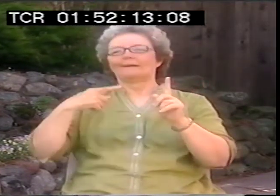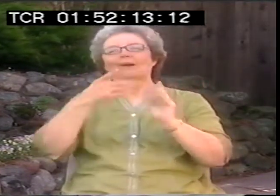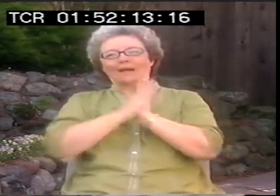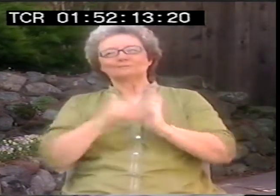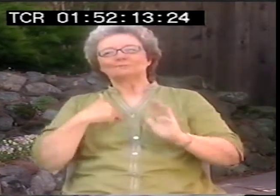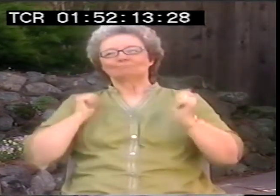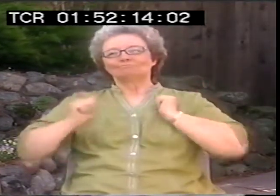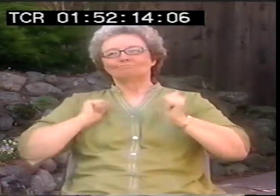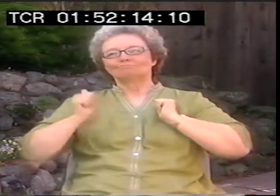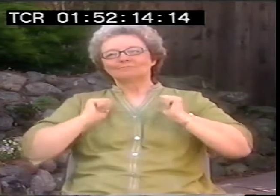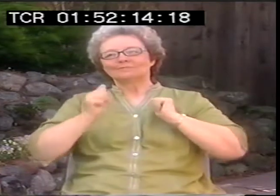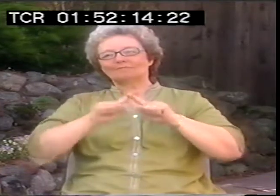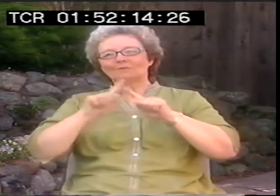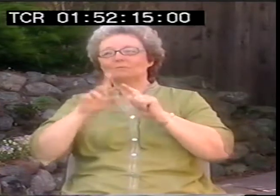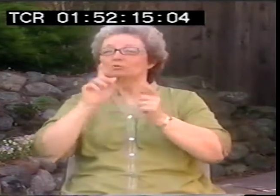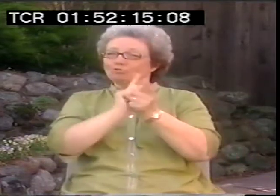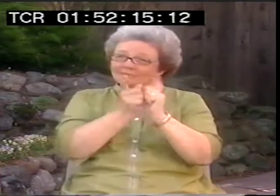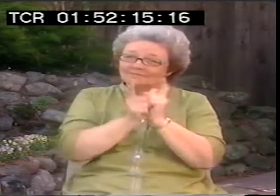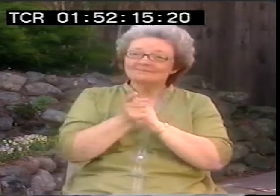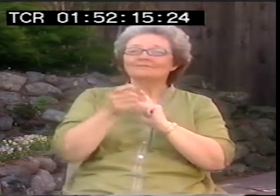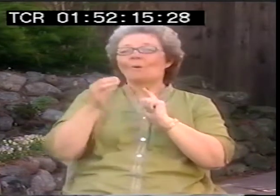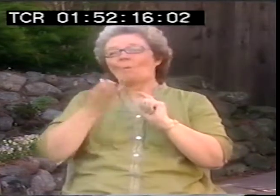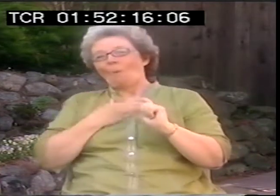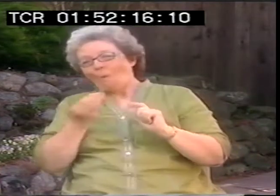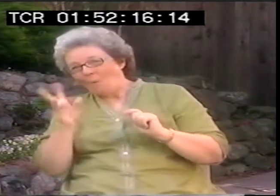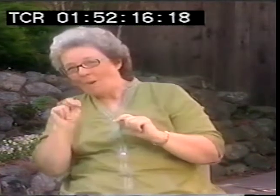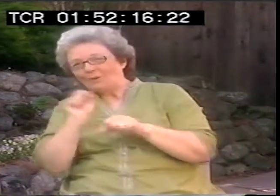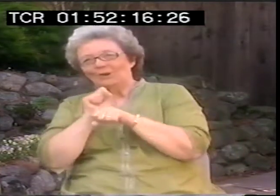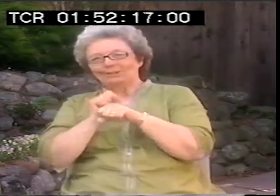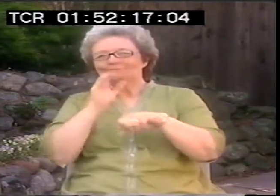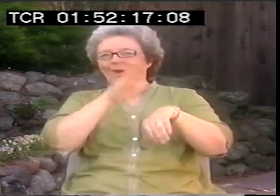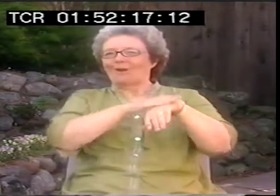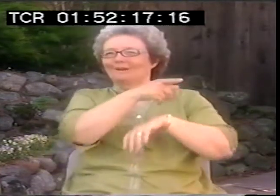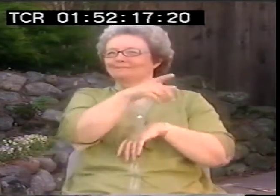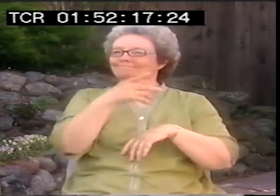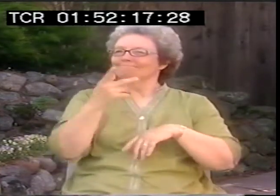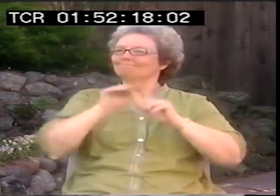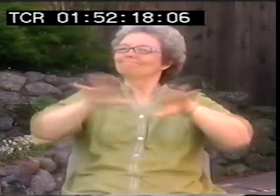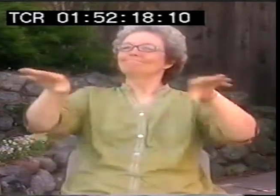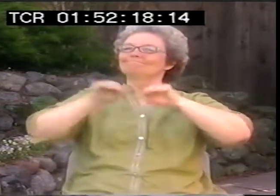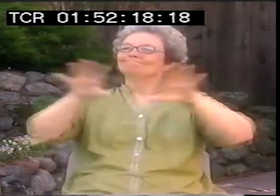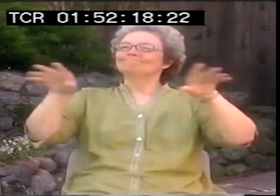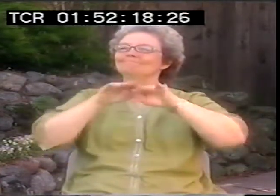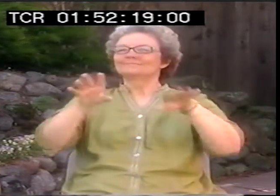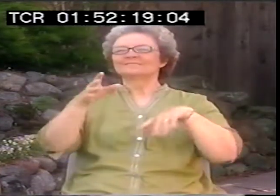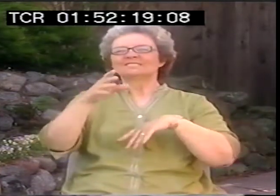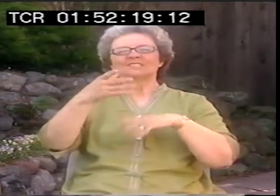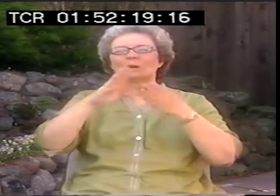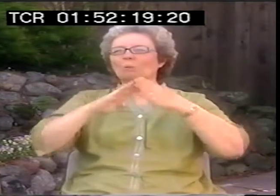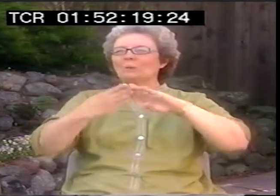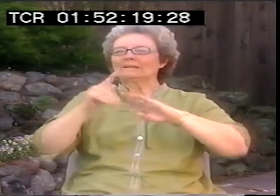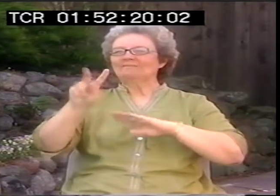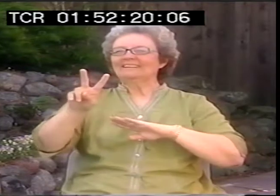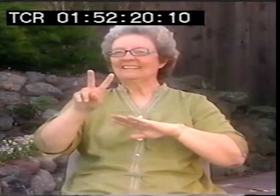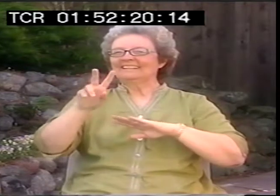And then there is a few others. There was a deaf program. It was a talk show.